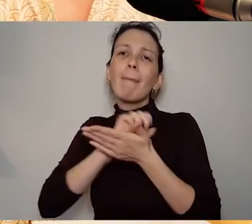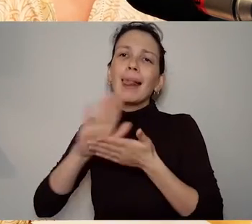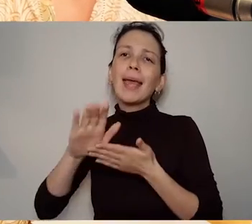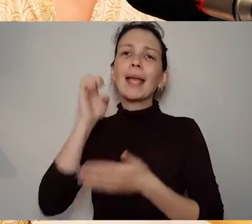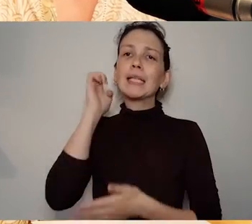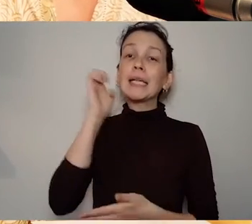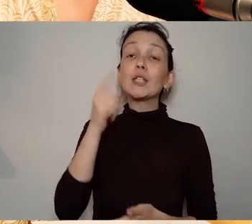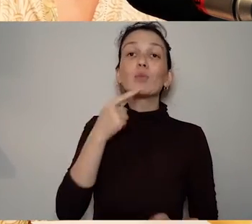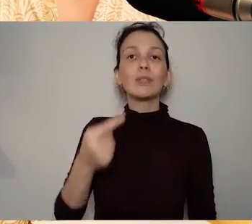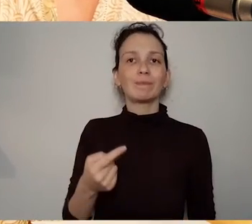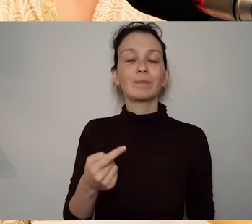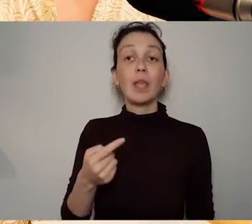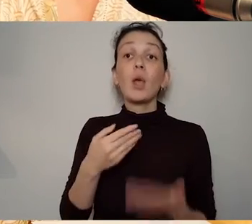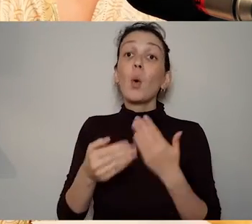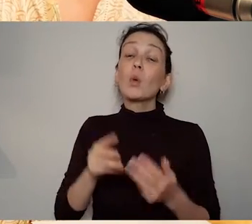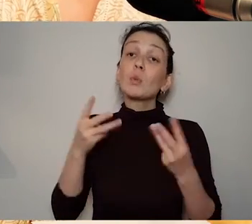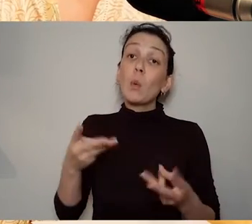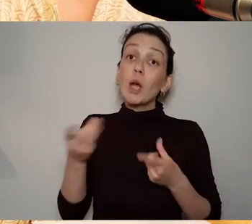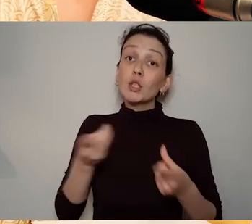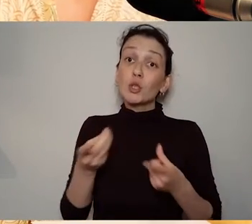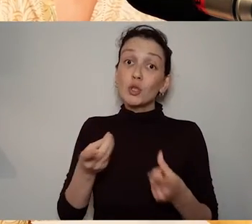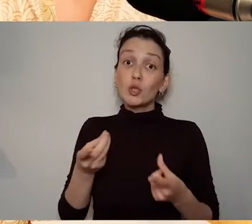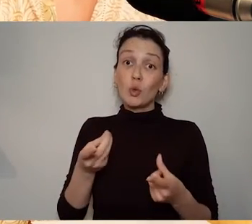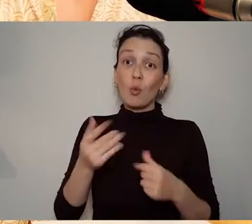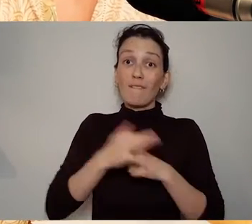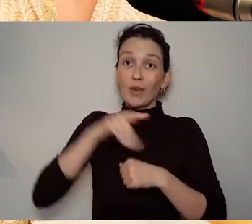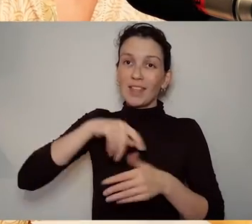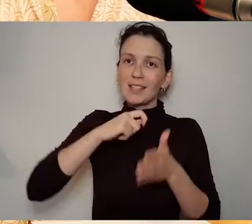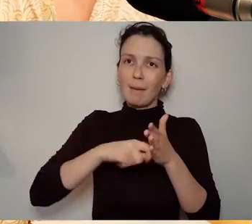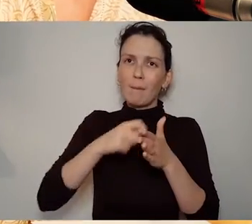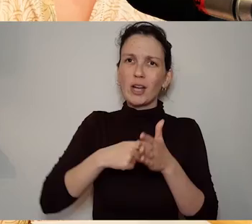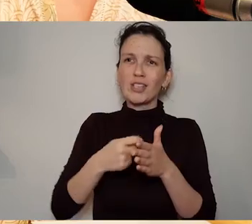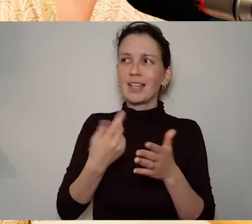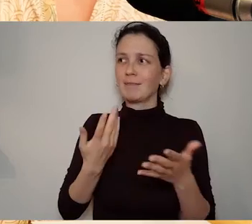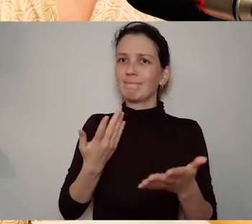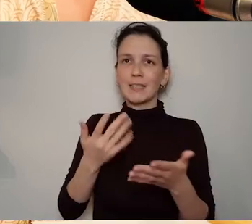in a different format. So so digital stories are a really good way of doing this